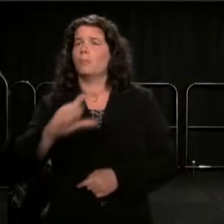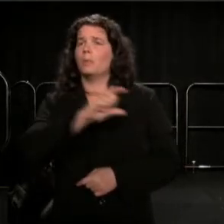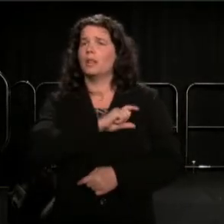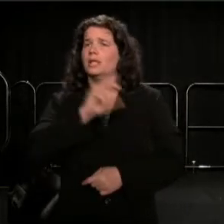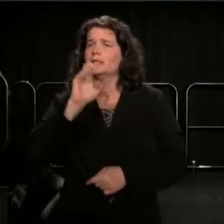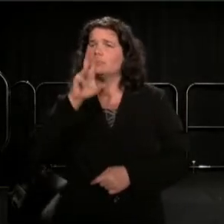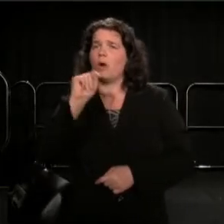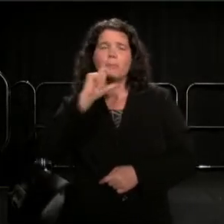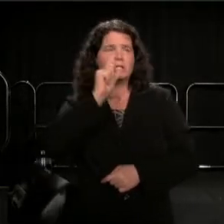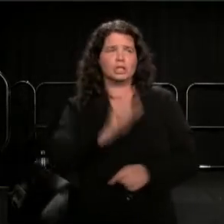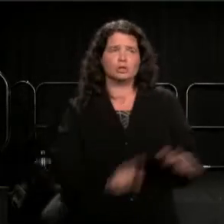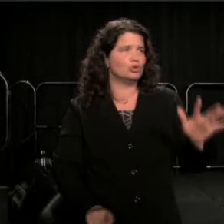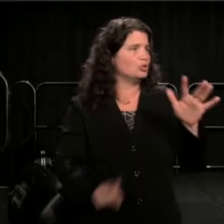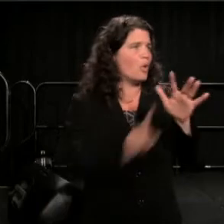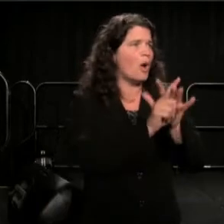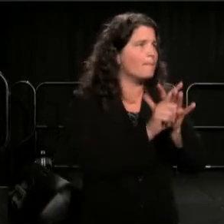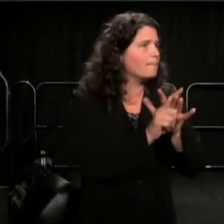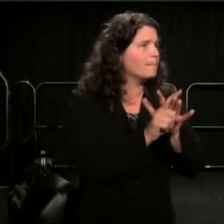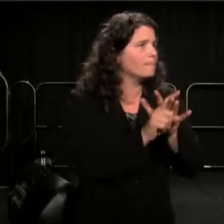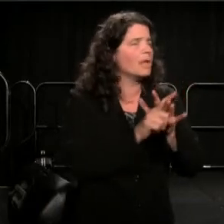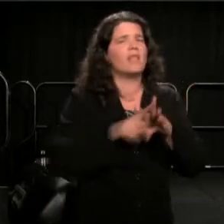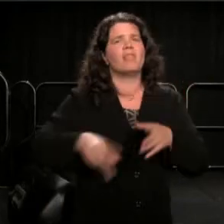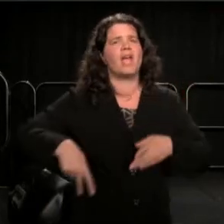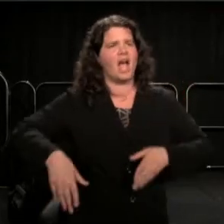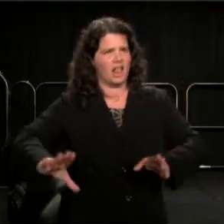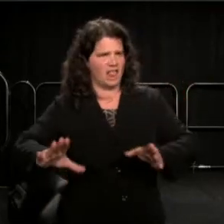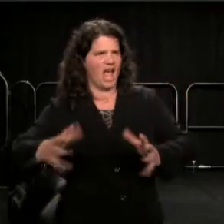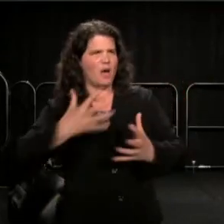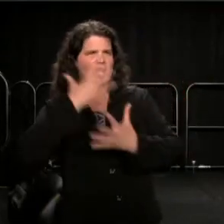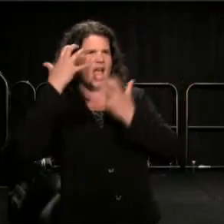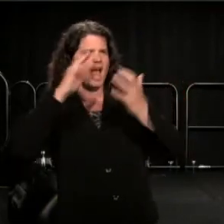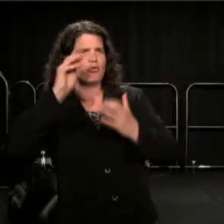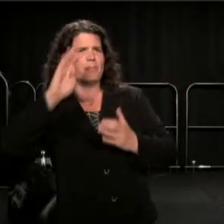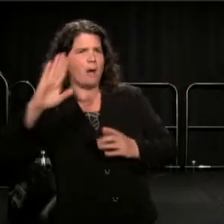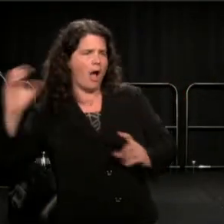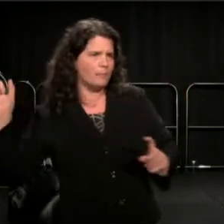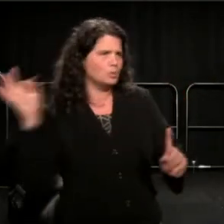they allowed an angry mob to come and beat you,